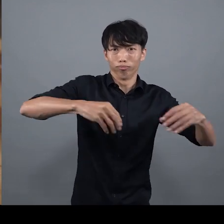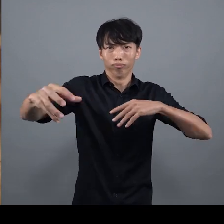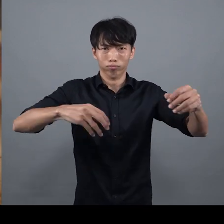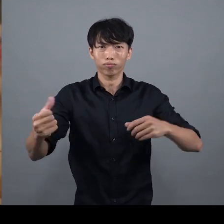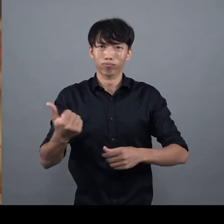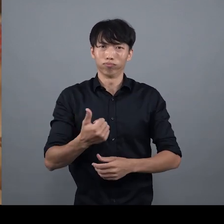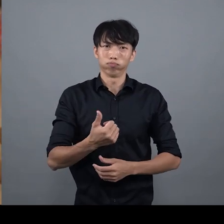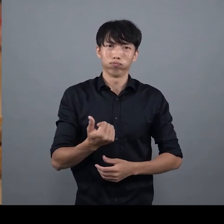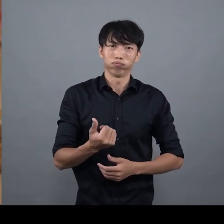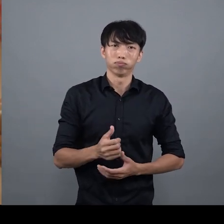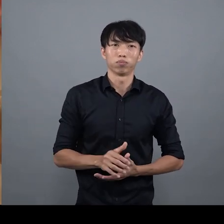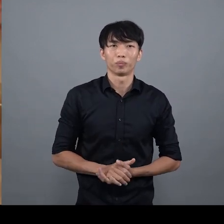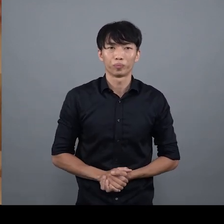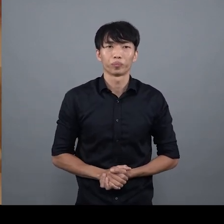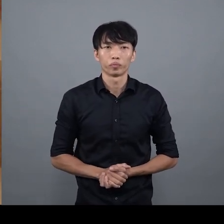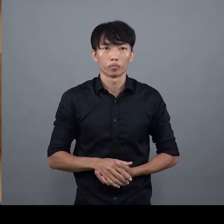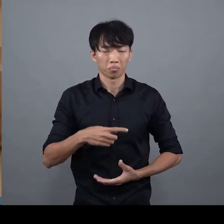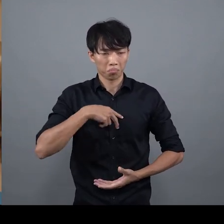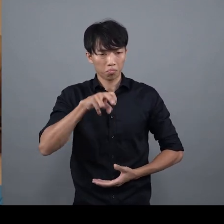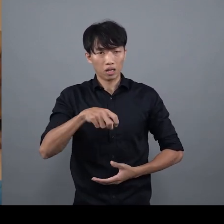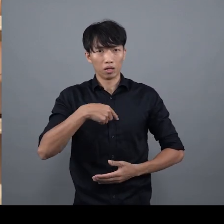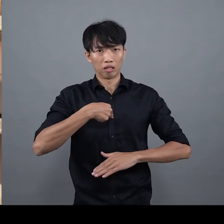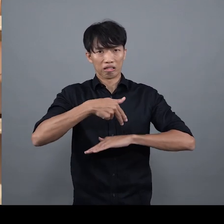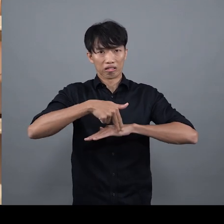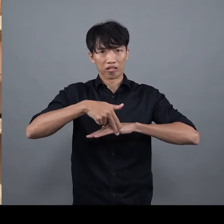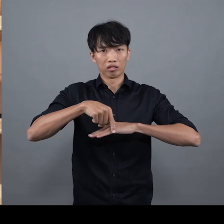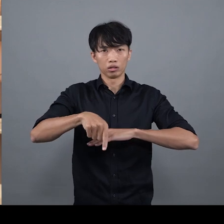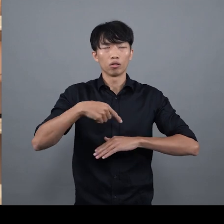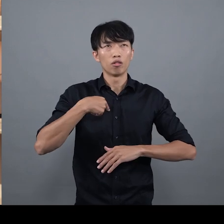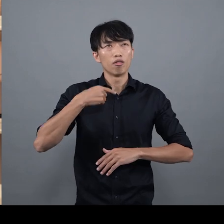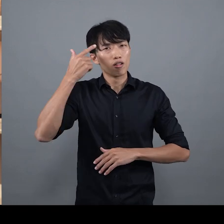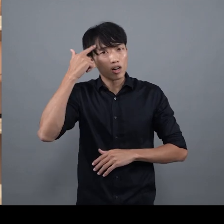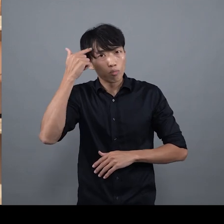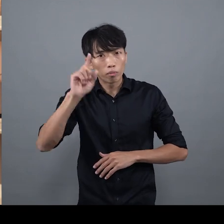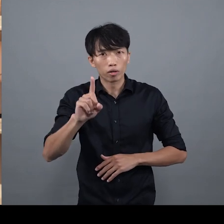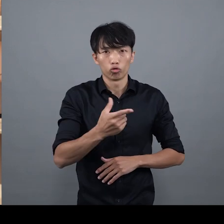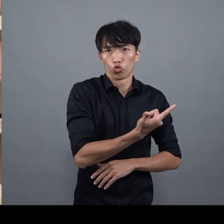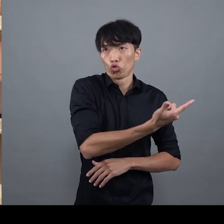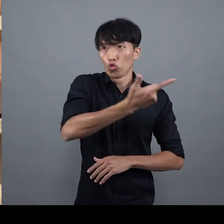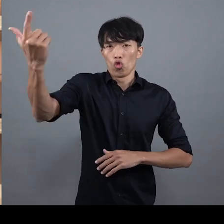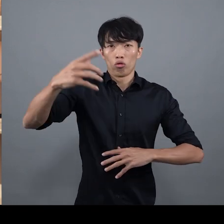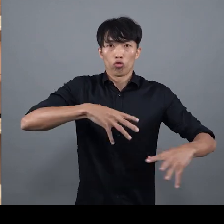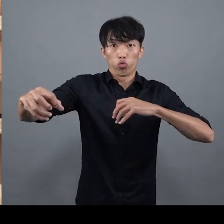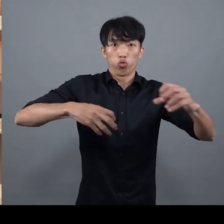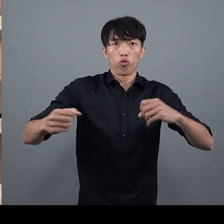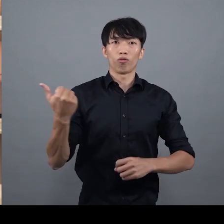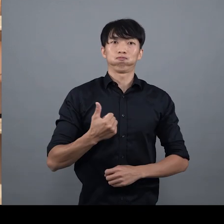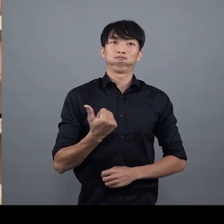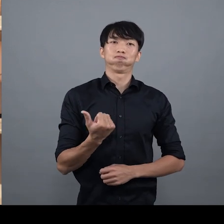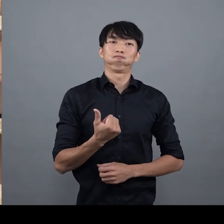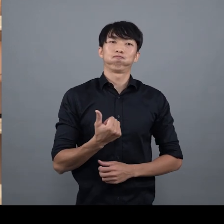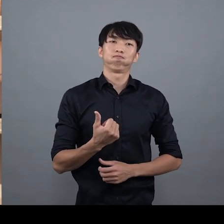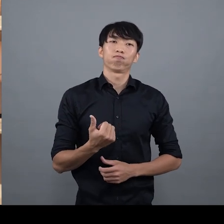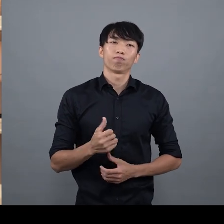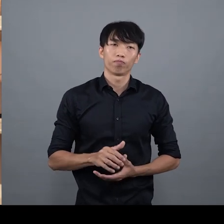and make things more widely available I hope the products I design can be available for use by many people,